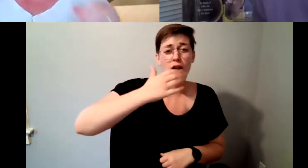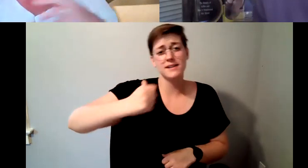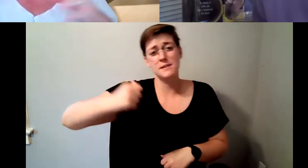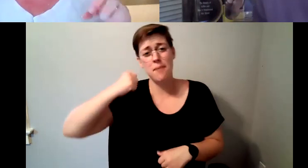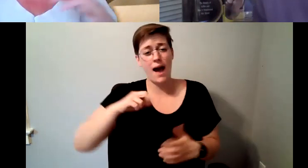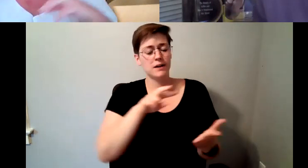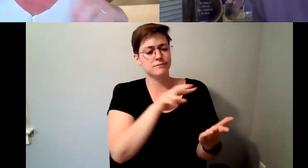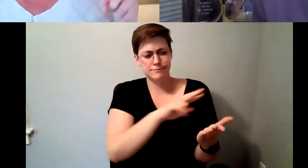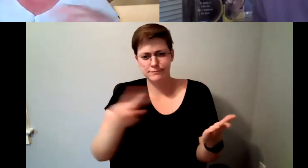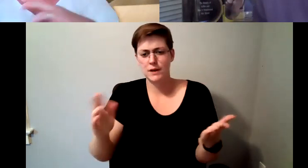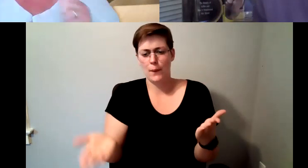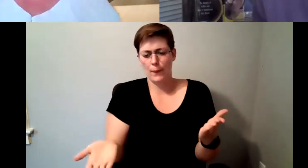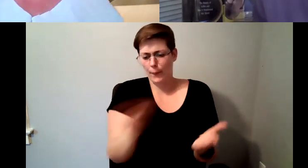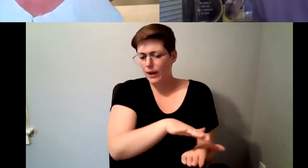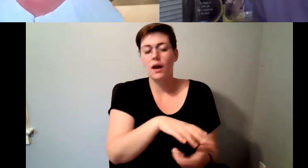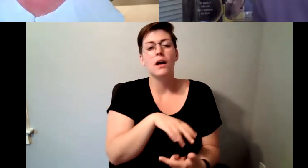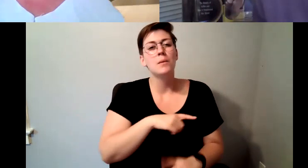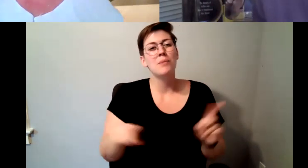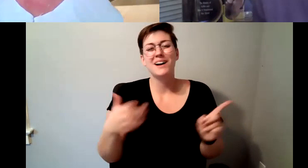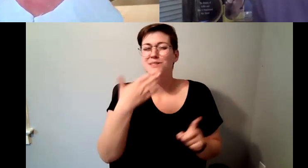much more fun hopping in and out and.